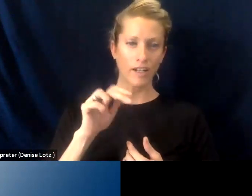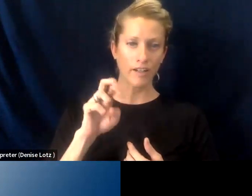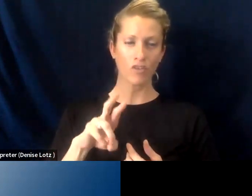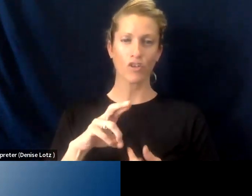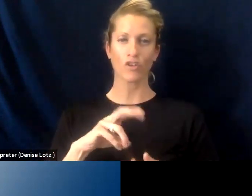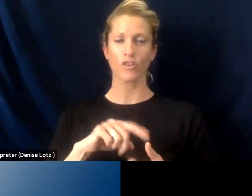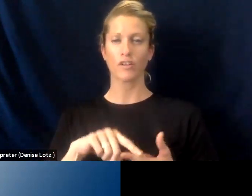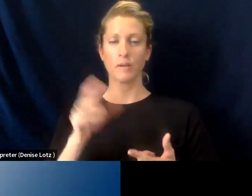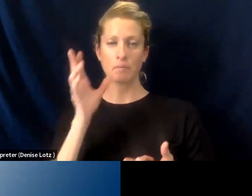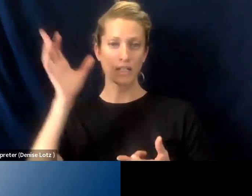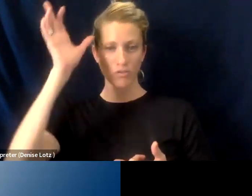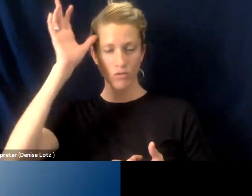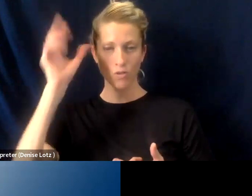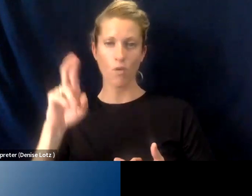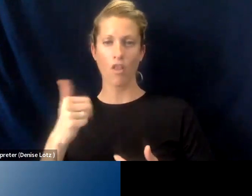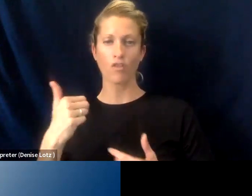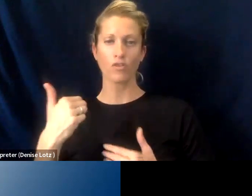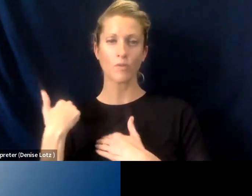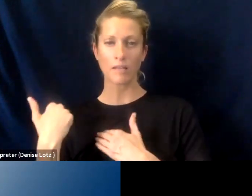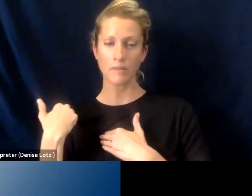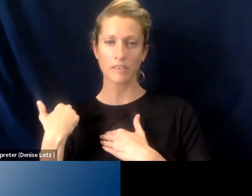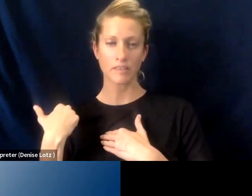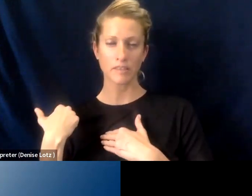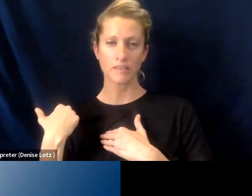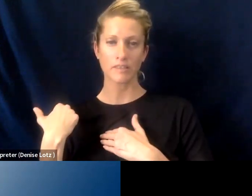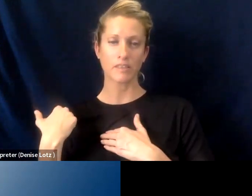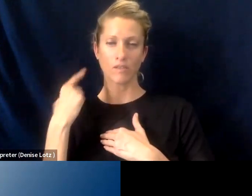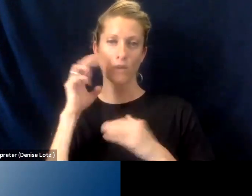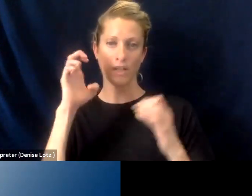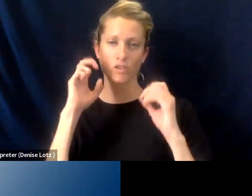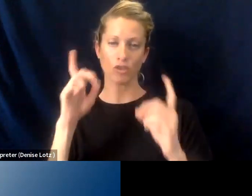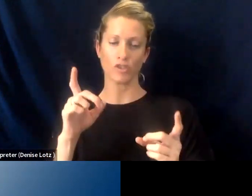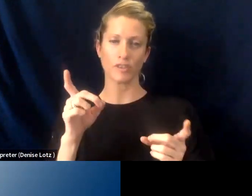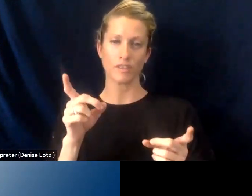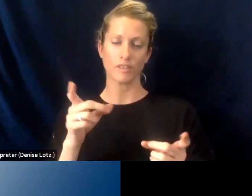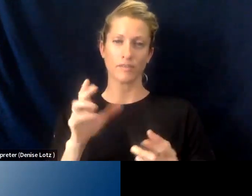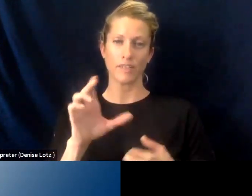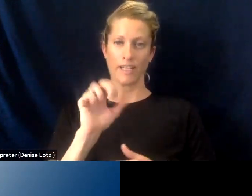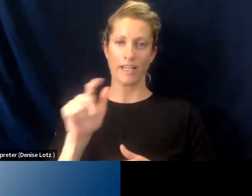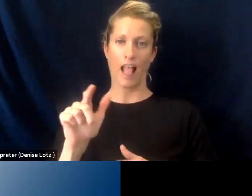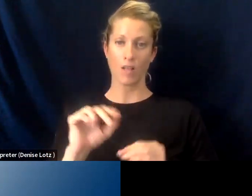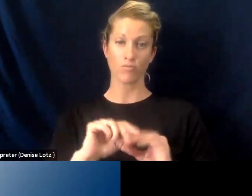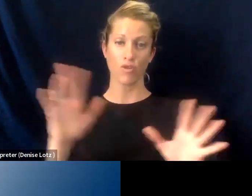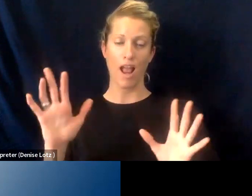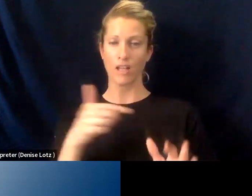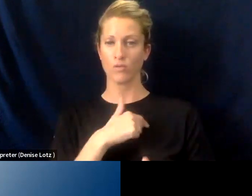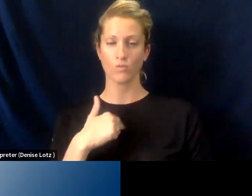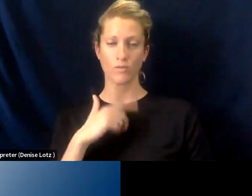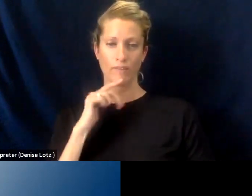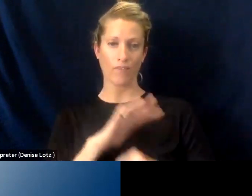and having other responsibilities outside of just pursuing higher education. So at Calbright we're fully online.